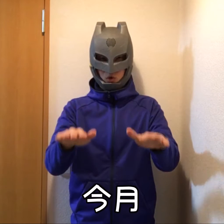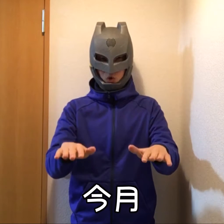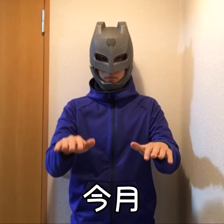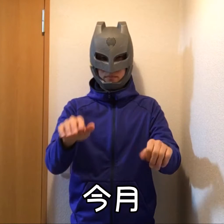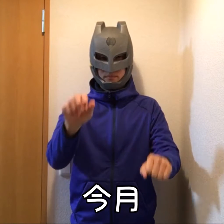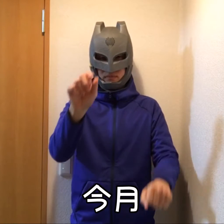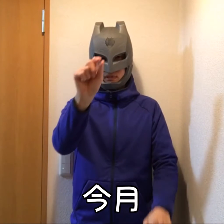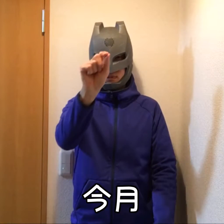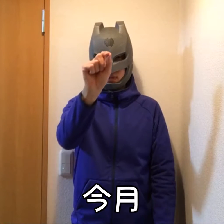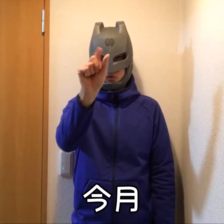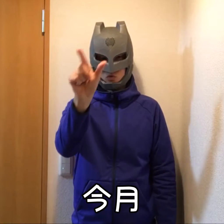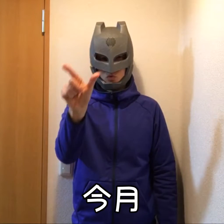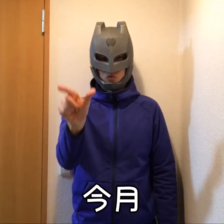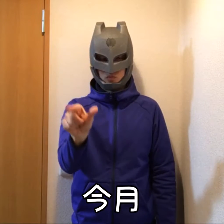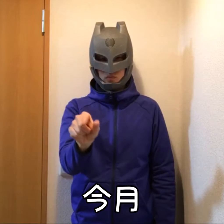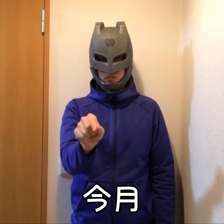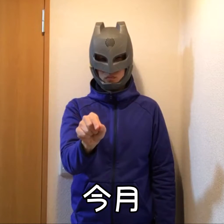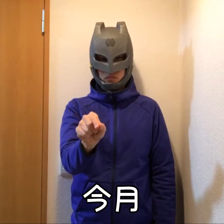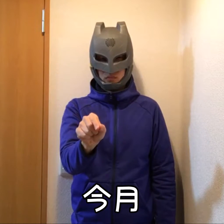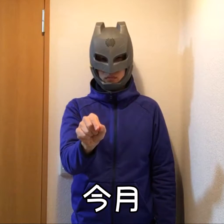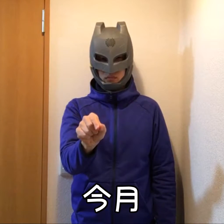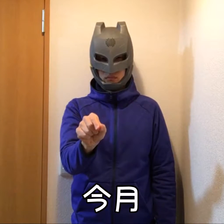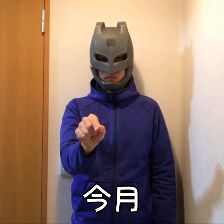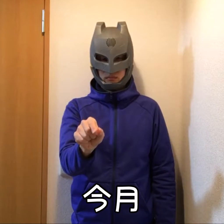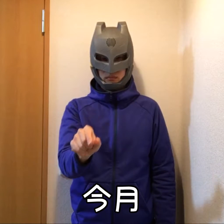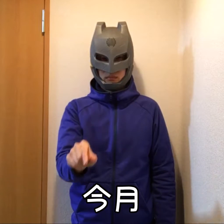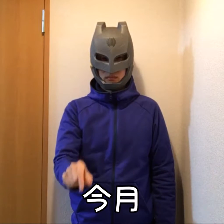This month